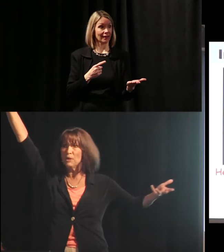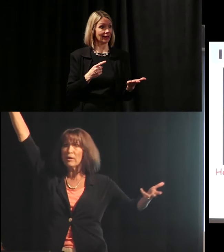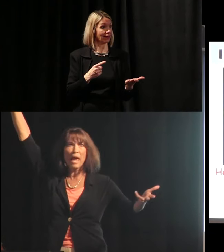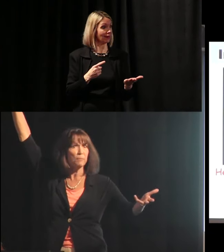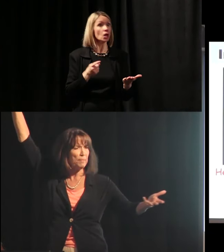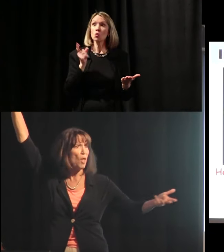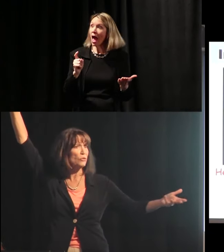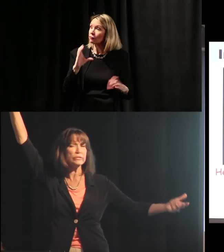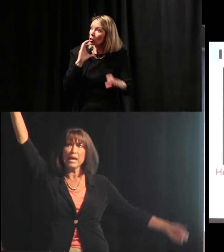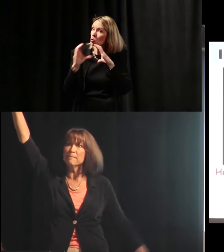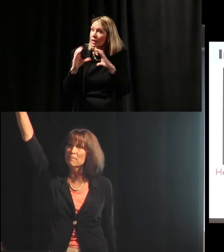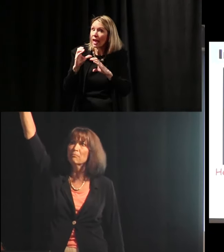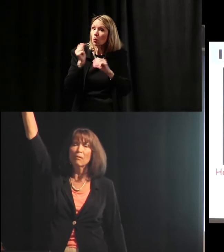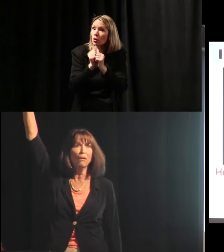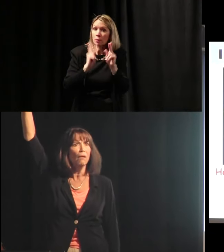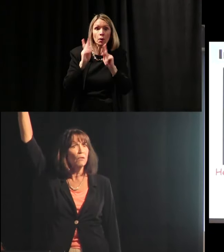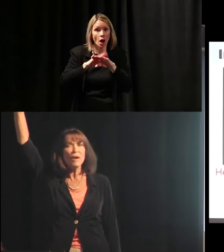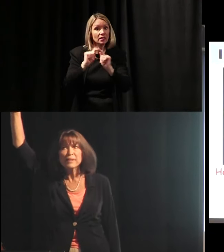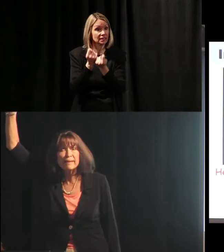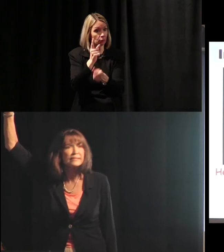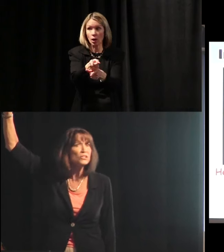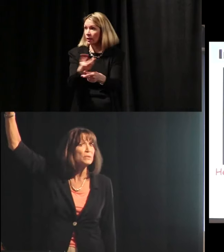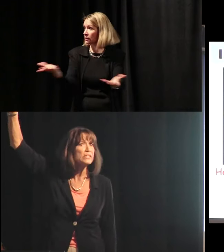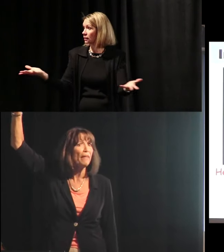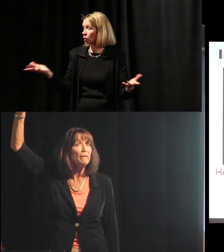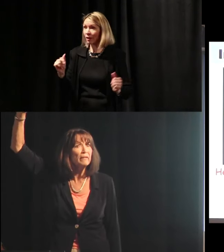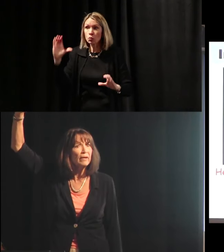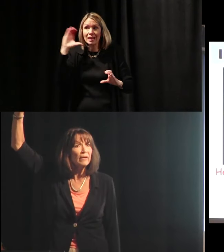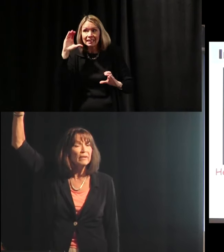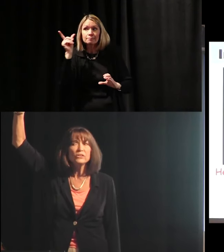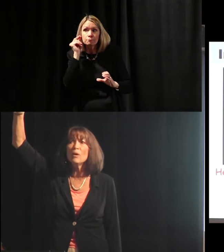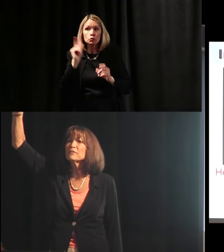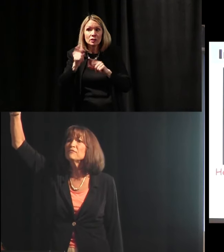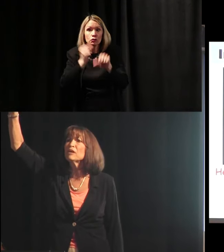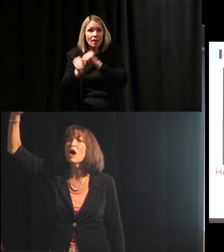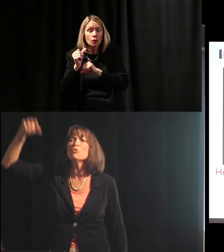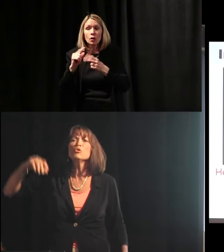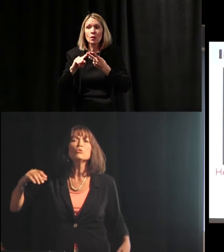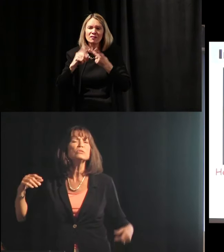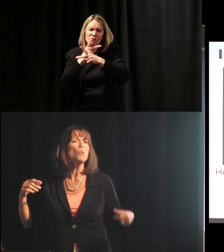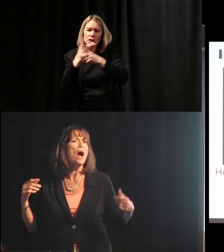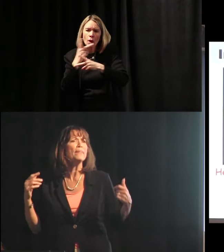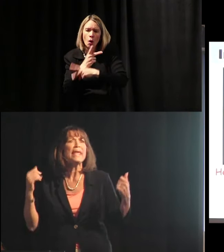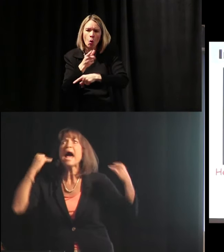with people on your team? You have to listen to each other? You have to figure out who's the one,